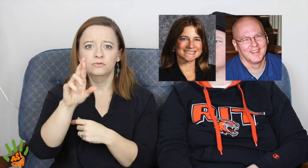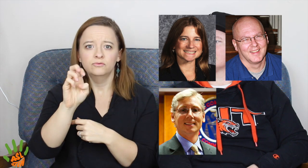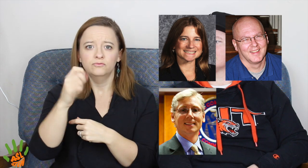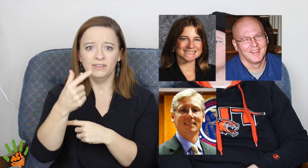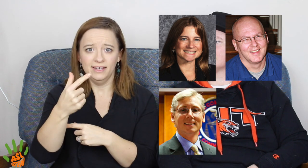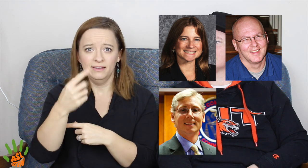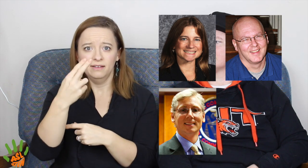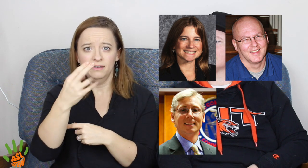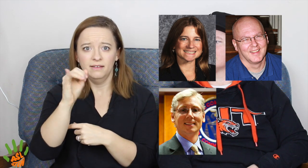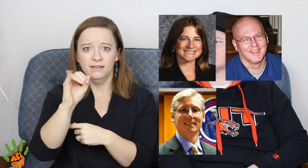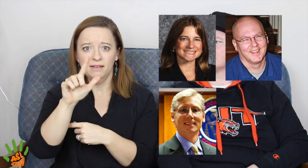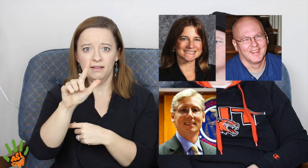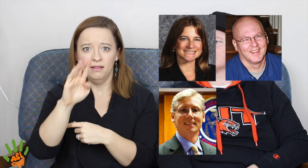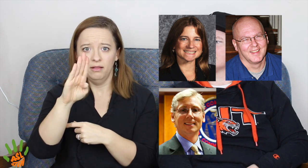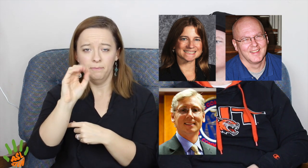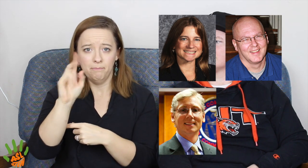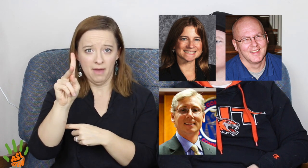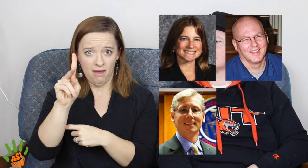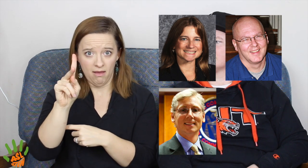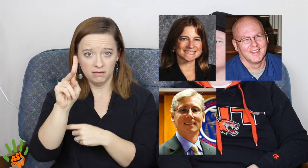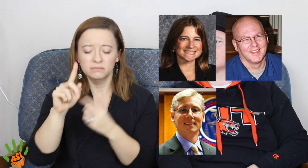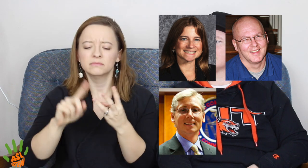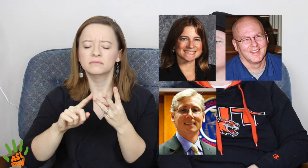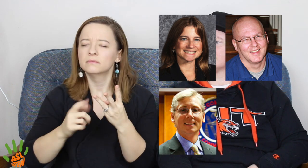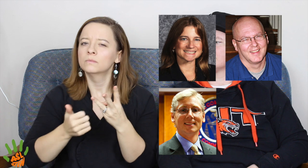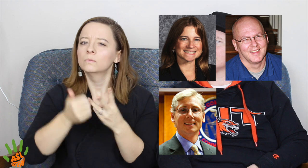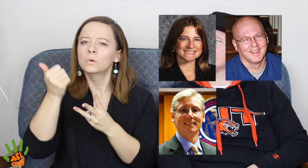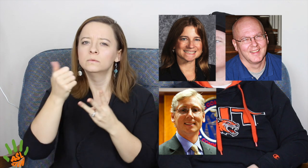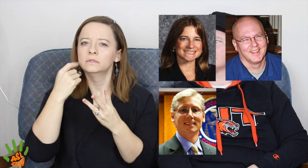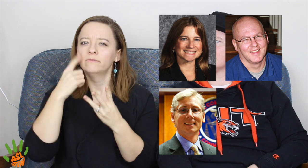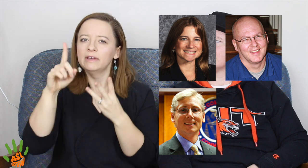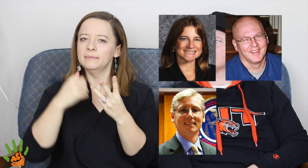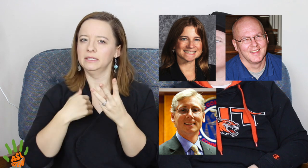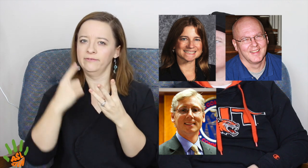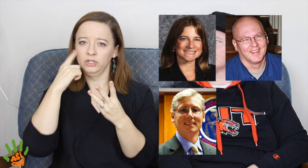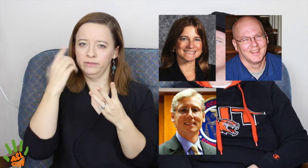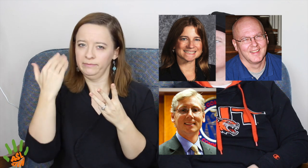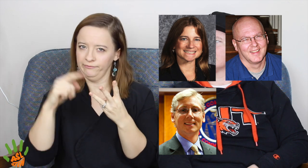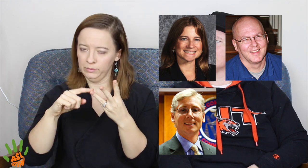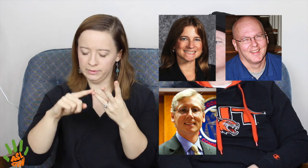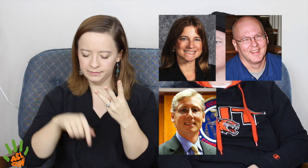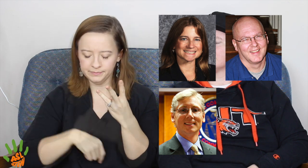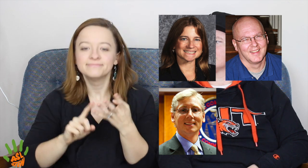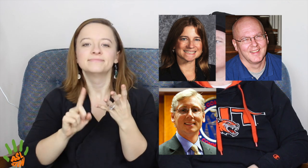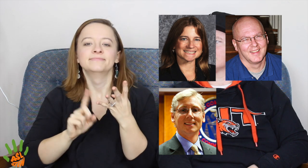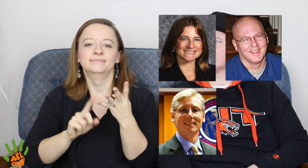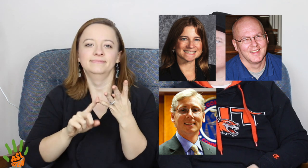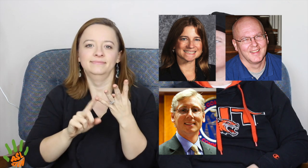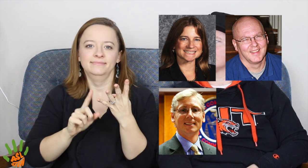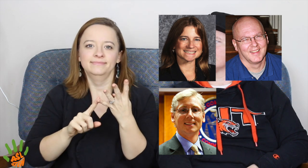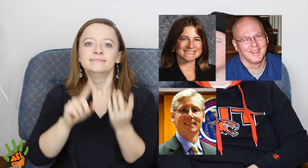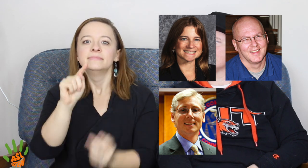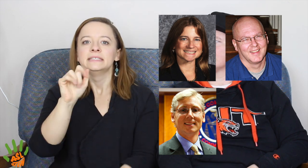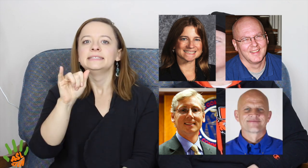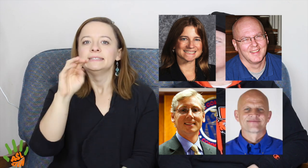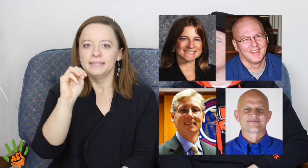Greg Hilbok, he's one of the most famous that I've heard of before...